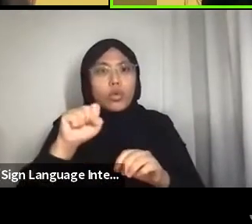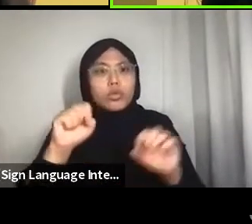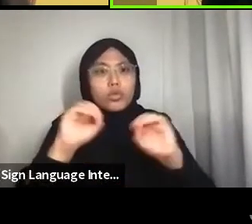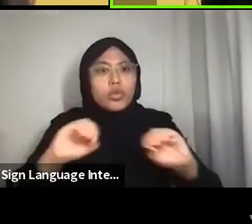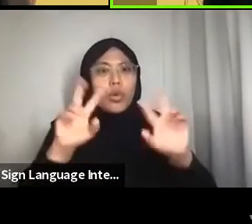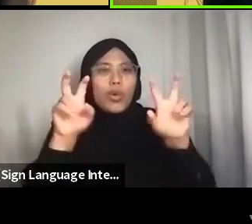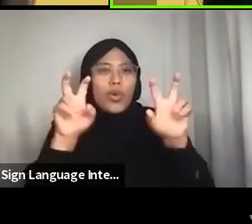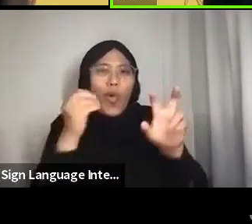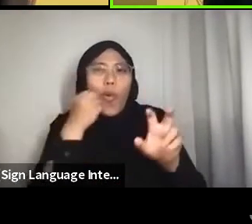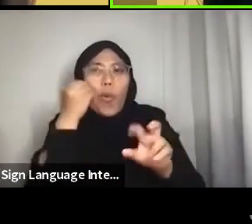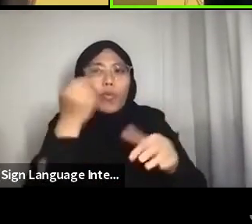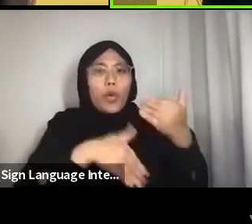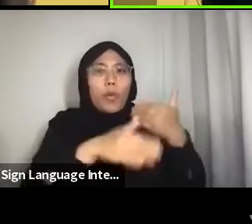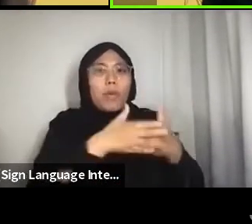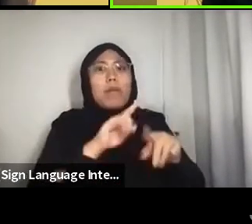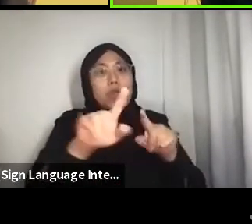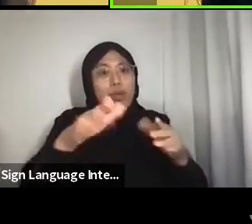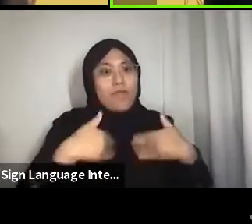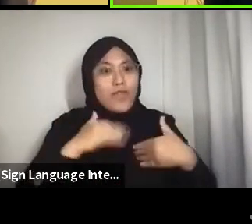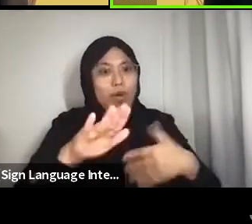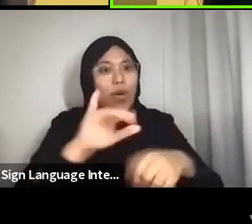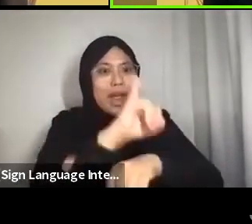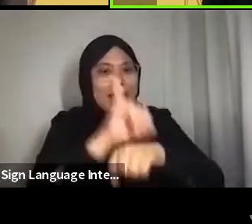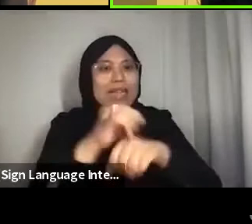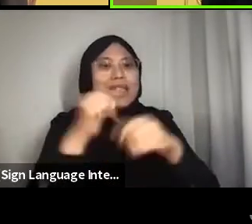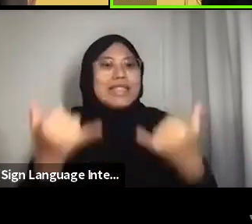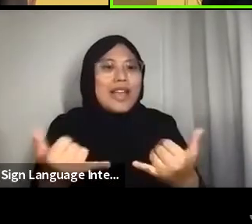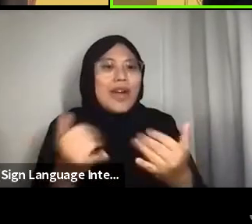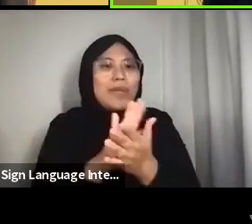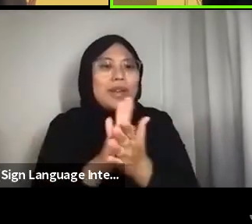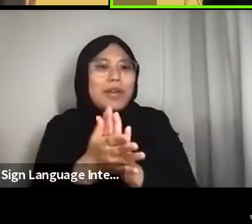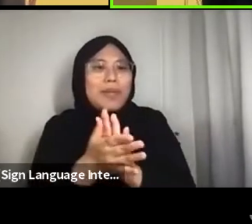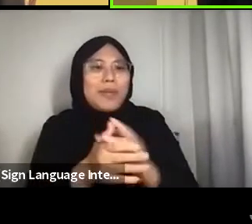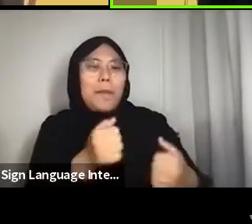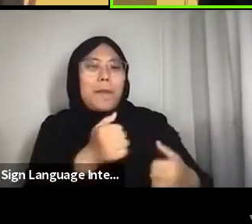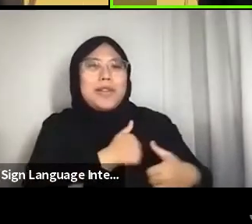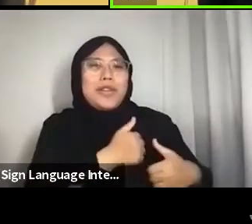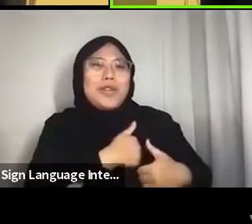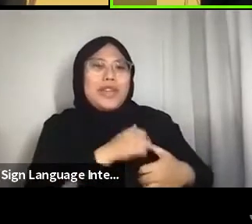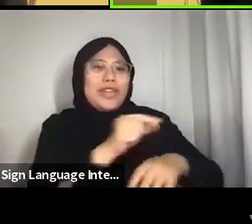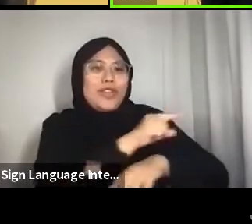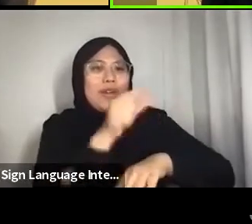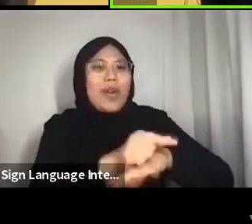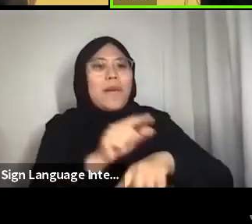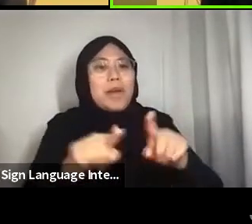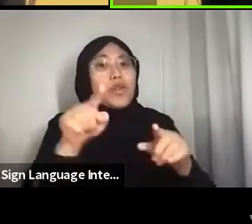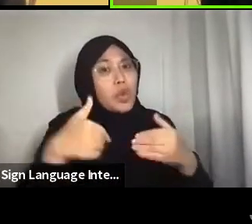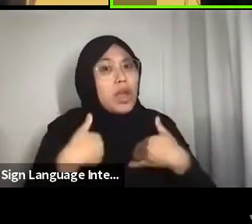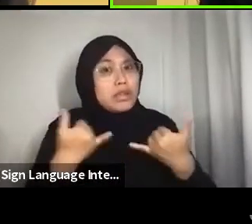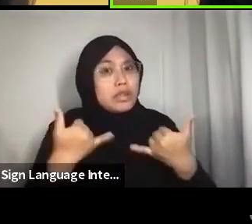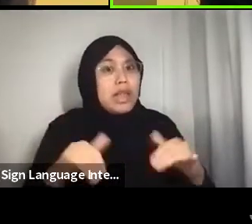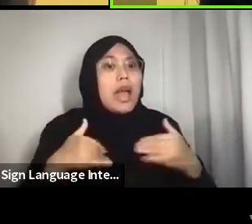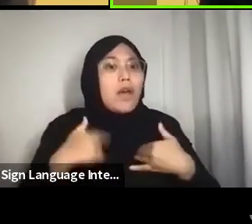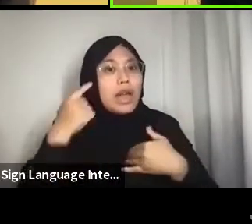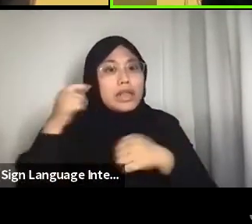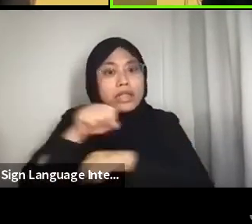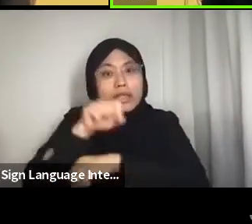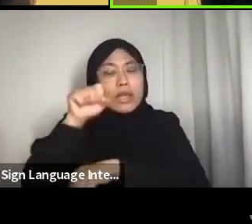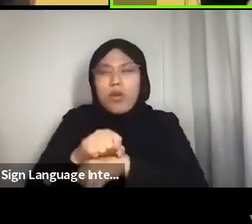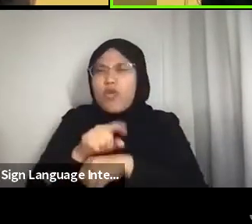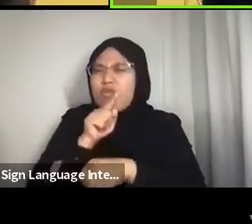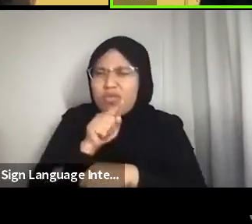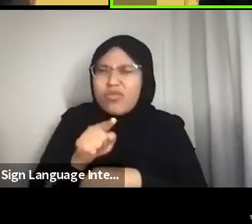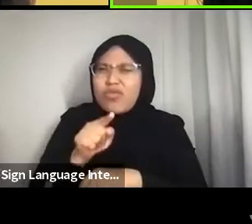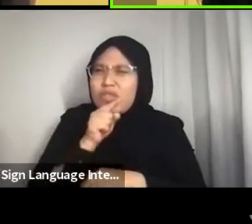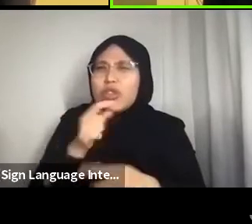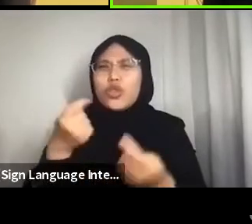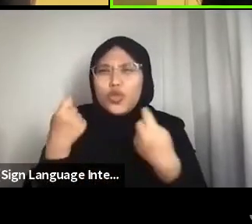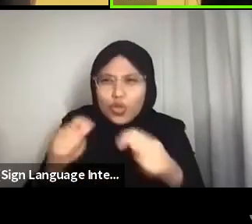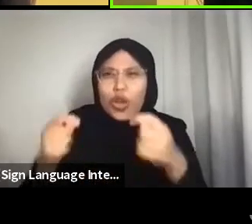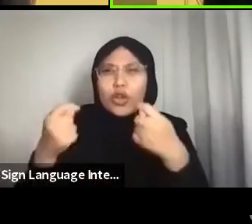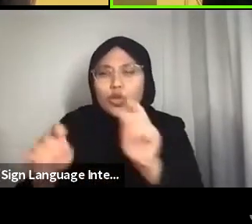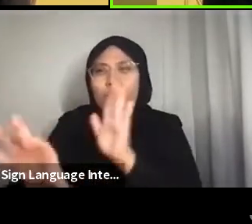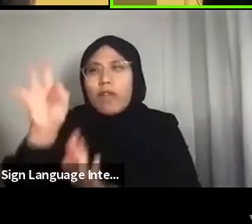But you have your island—okay now it’s a military base, fine—but you do have that and I think Singapore is desperately trying to find this nostalgia,